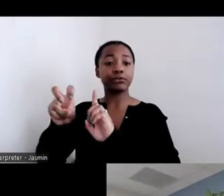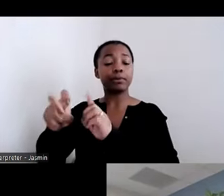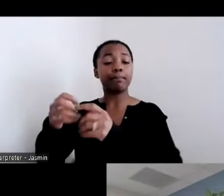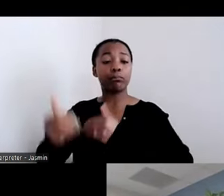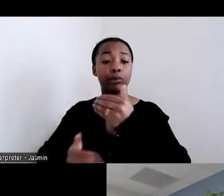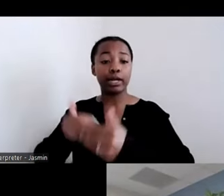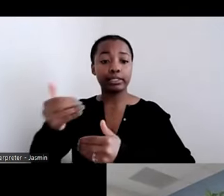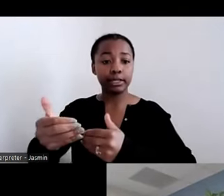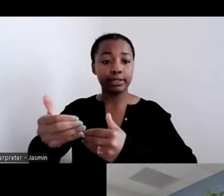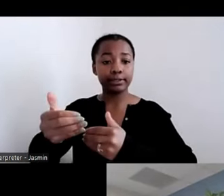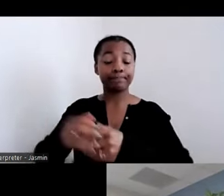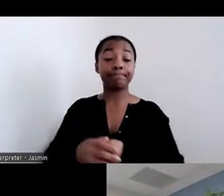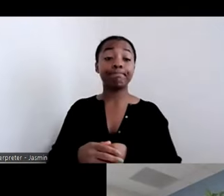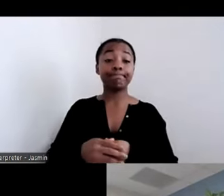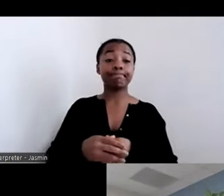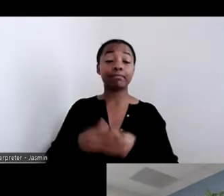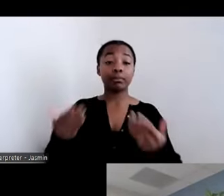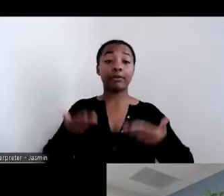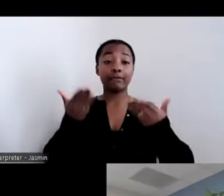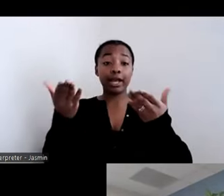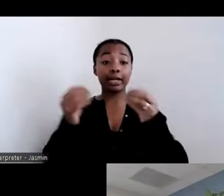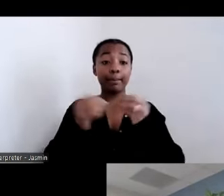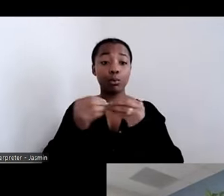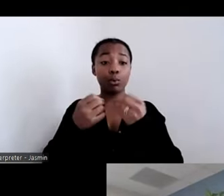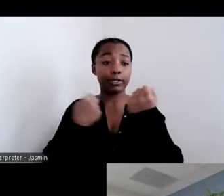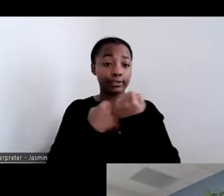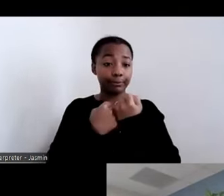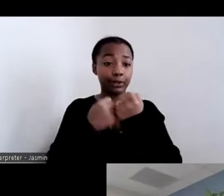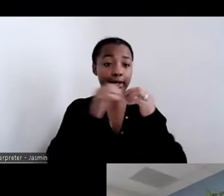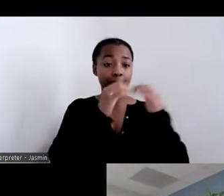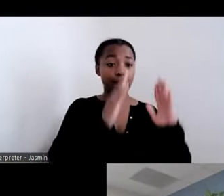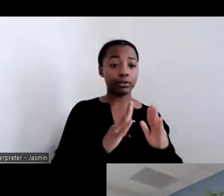supportive housing and supported employment and services including tenant